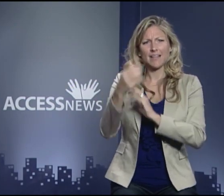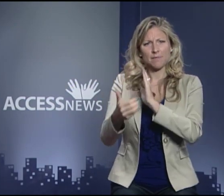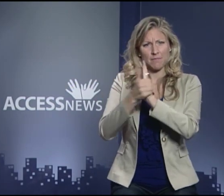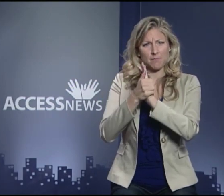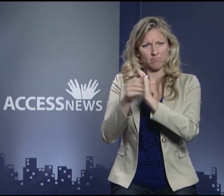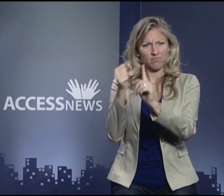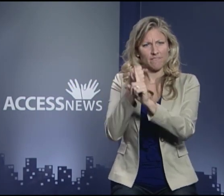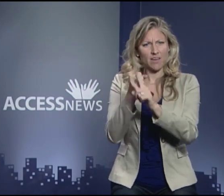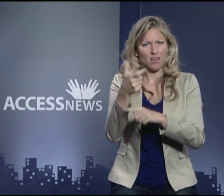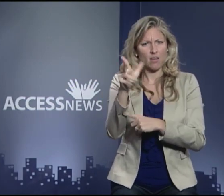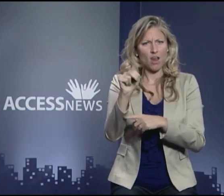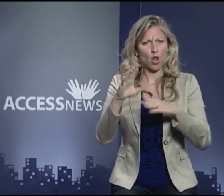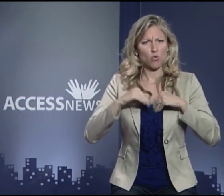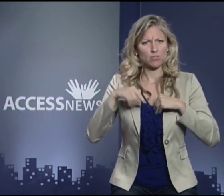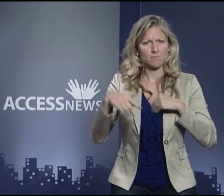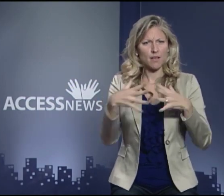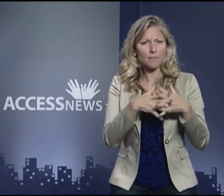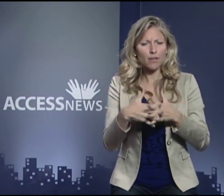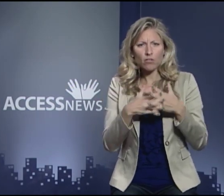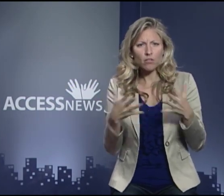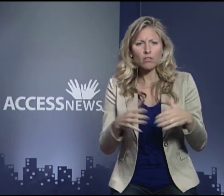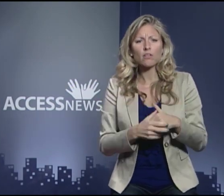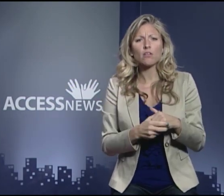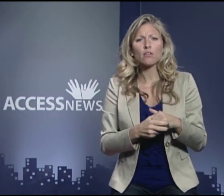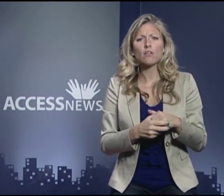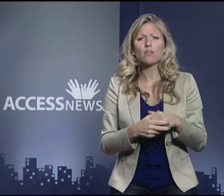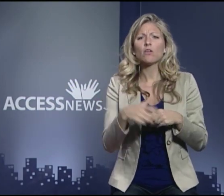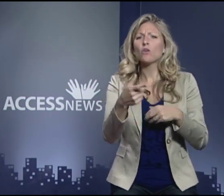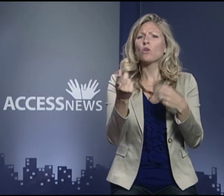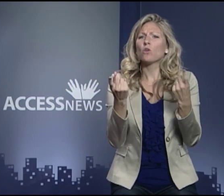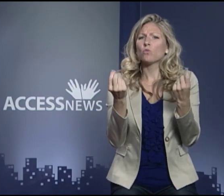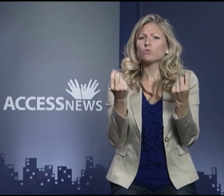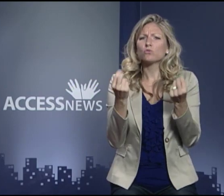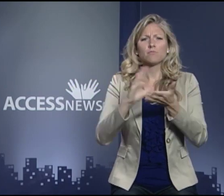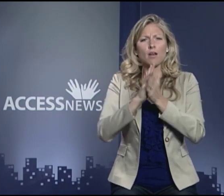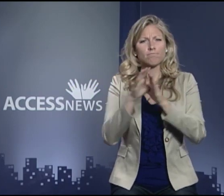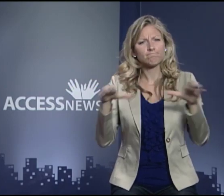How does the Second Amendment affect gun ownership in America?